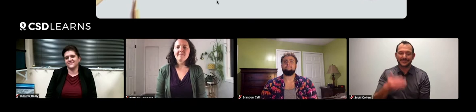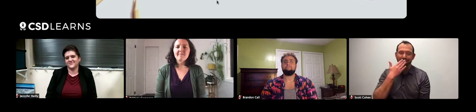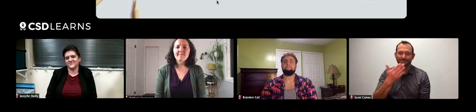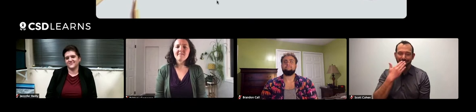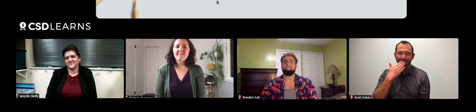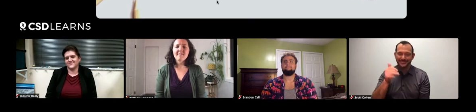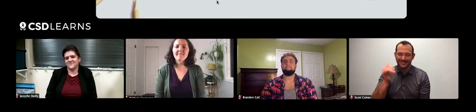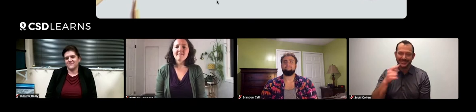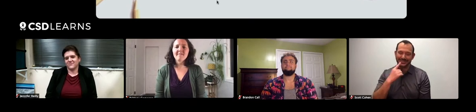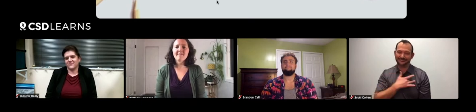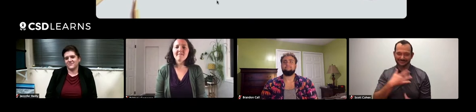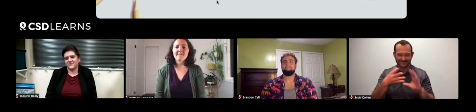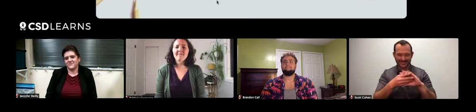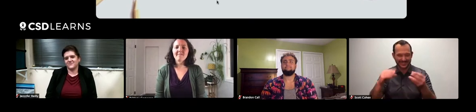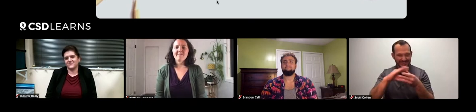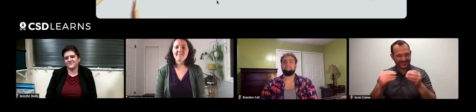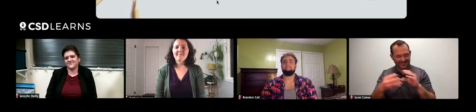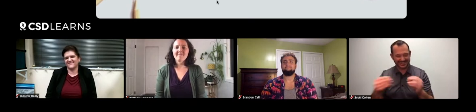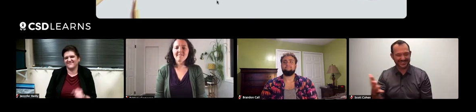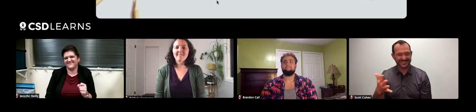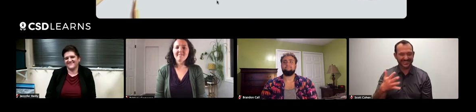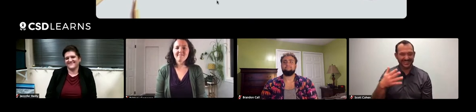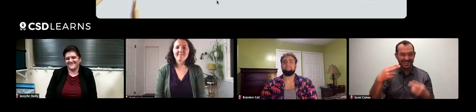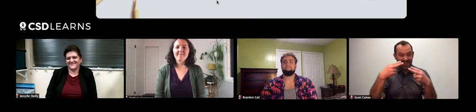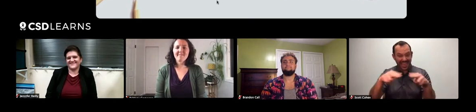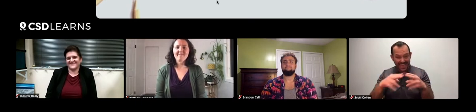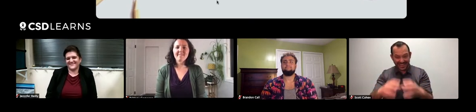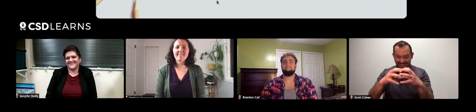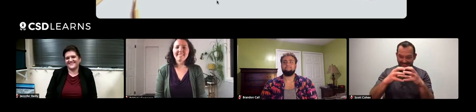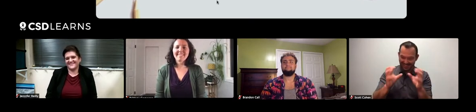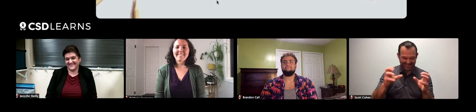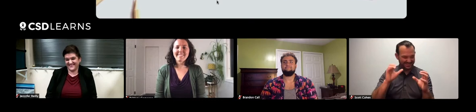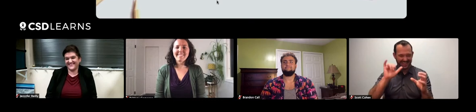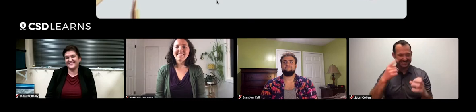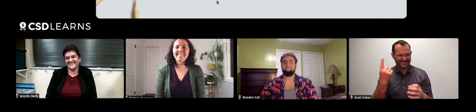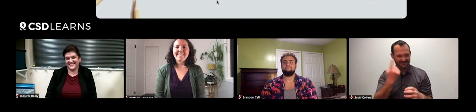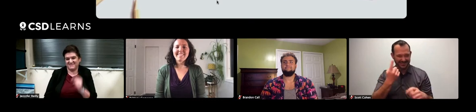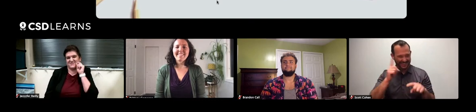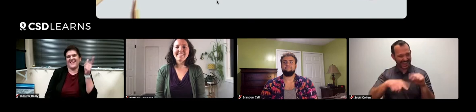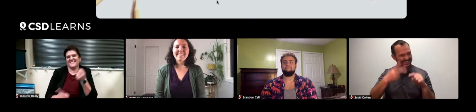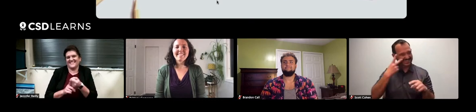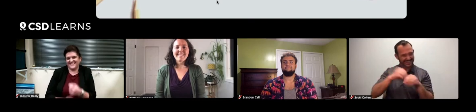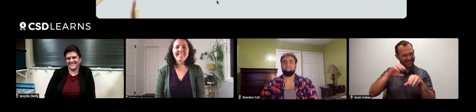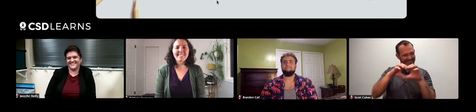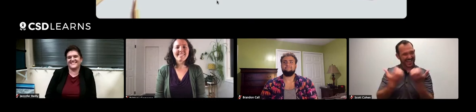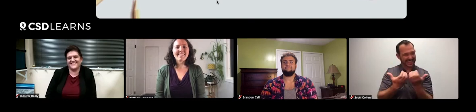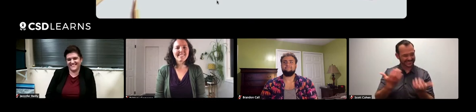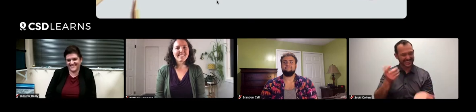Thank you so much, Jennifer. Such a touching story. Having eggs hatch in your hands, that's not something you can see in the classroom.